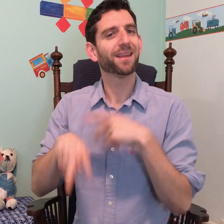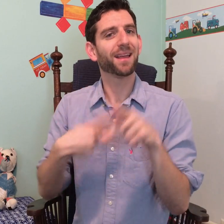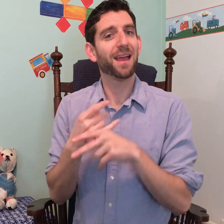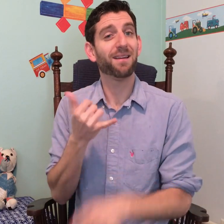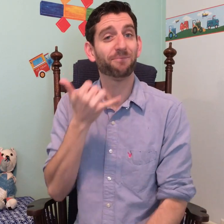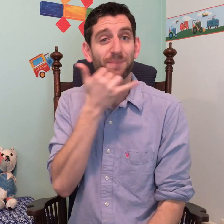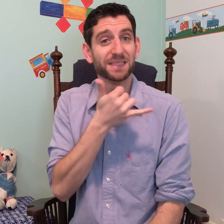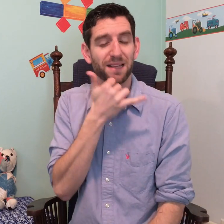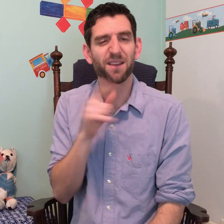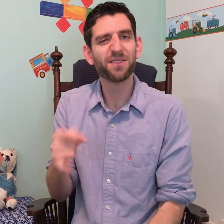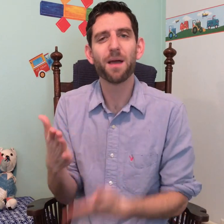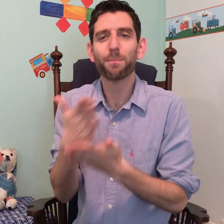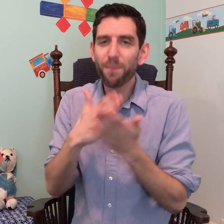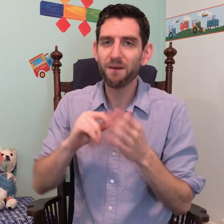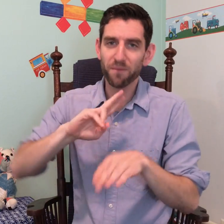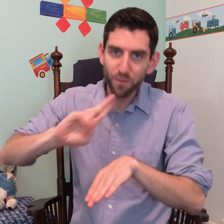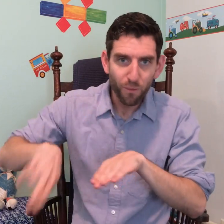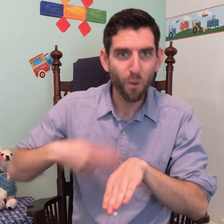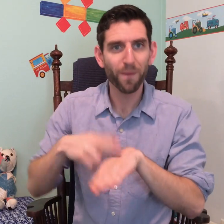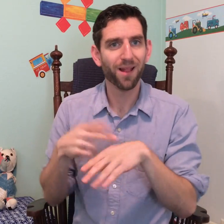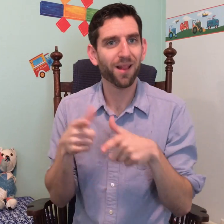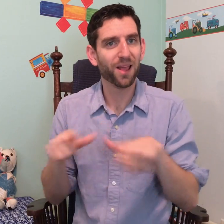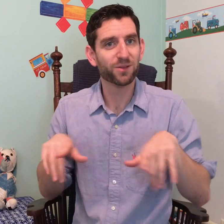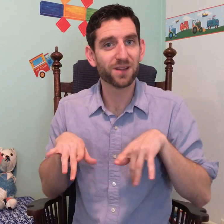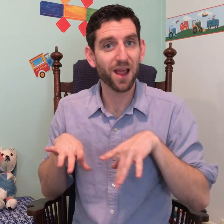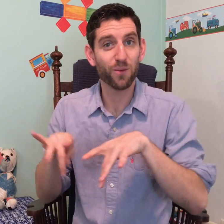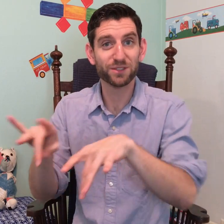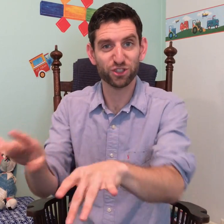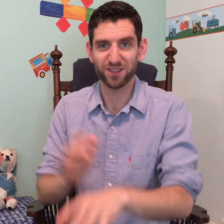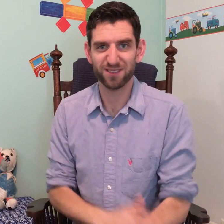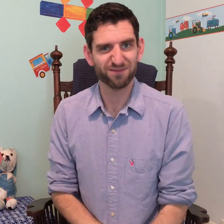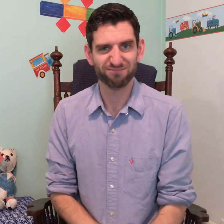and that is just a normal part of language acquisition.